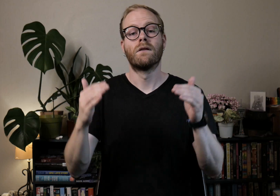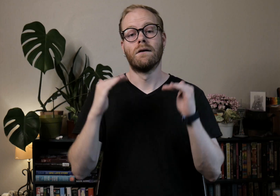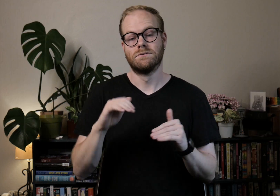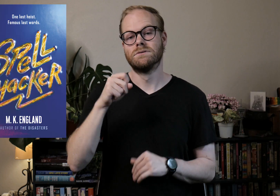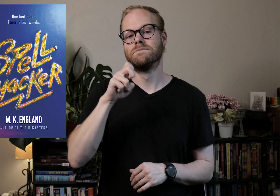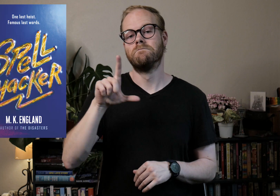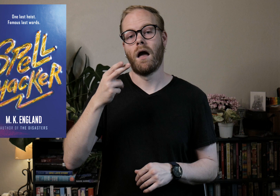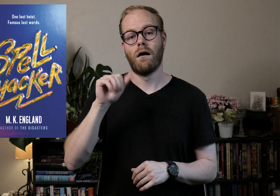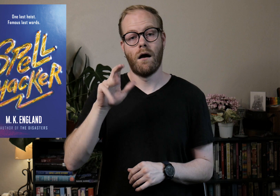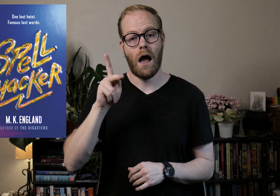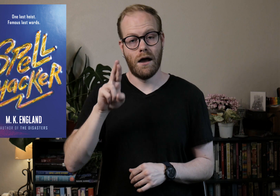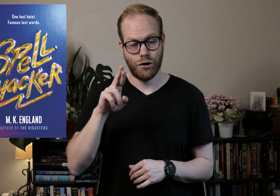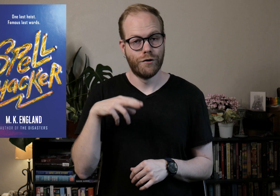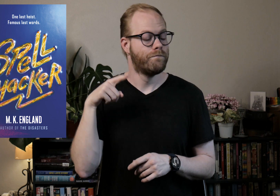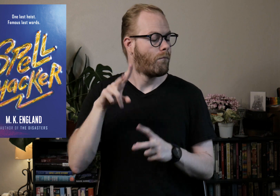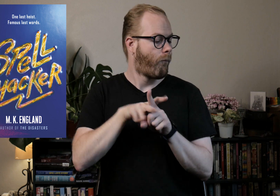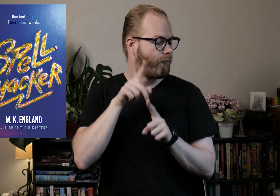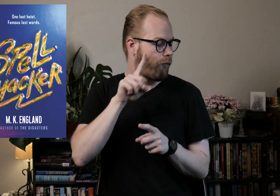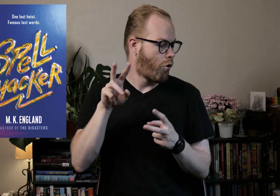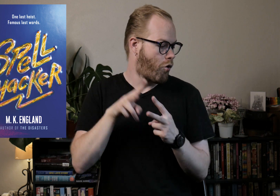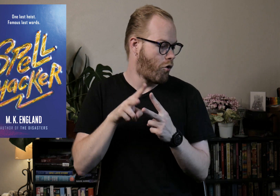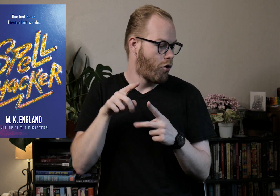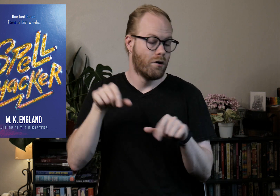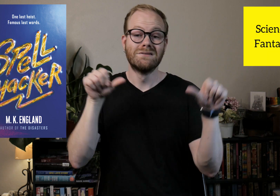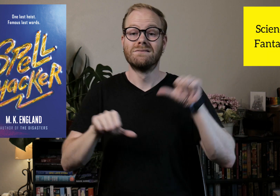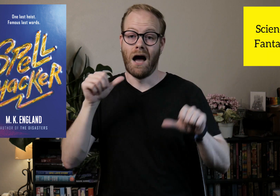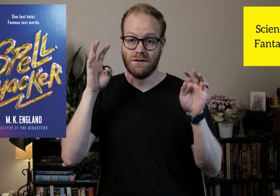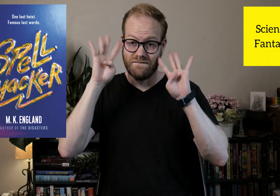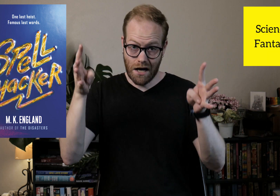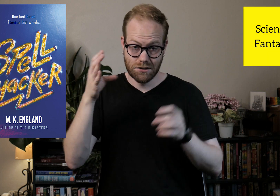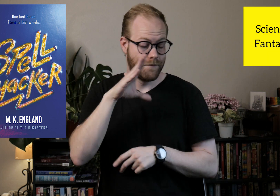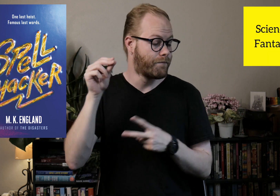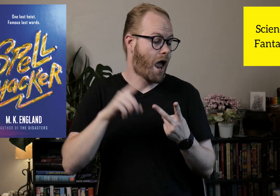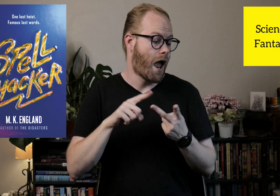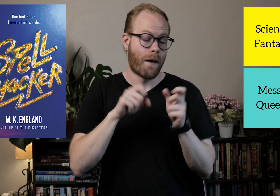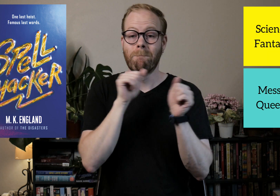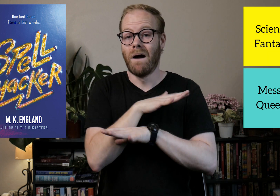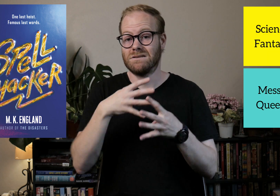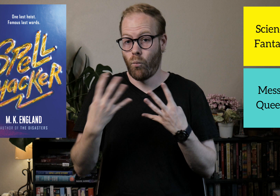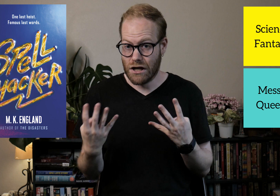Next, Spellhacker. This goes for Science Fantasy, and Messy Queers.